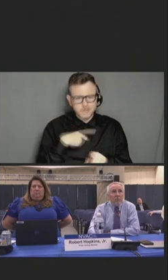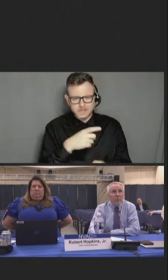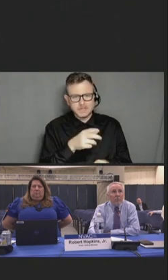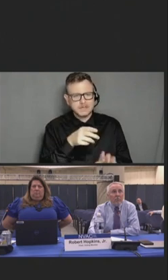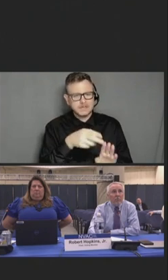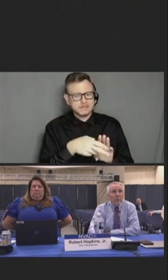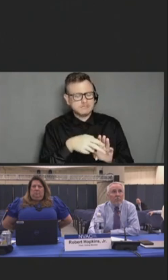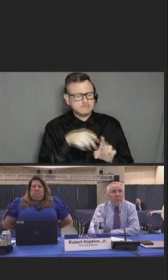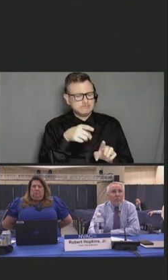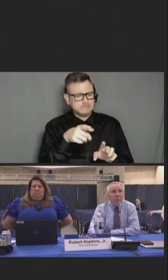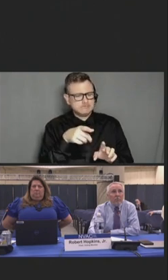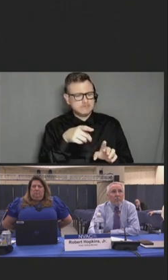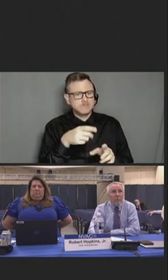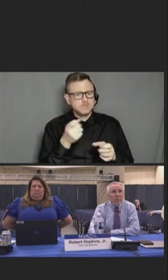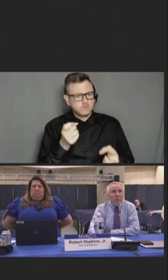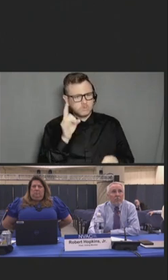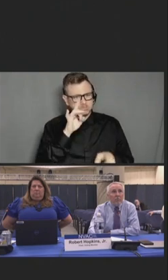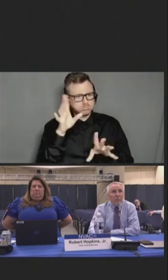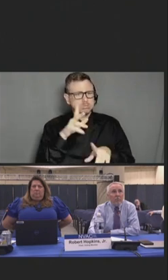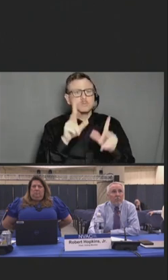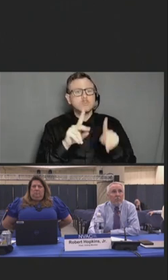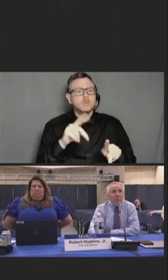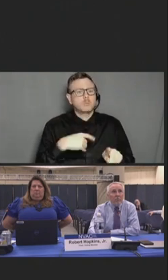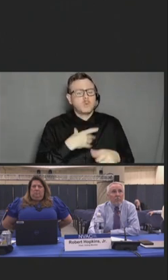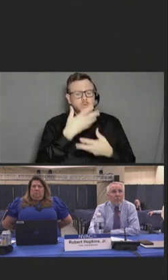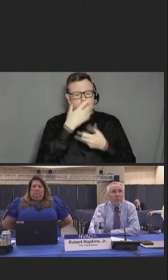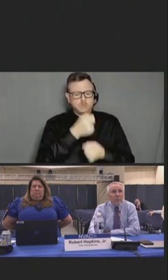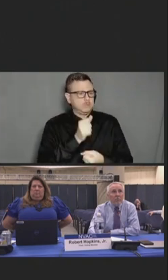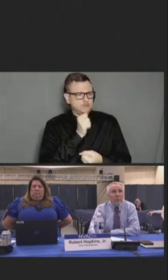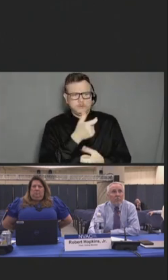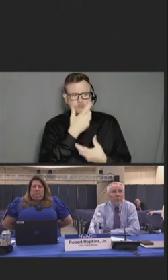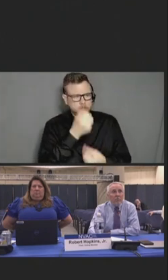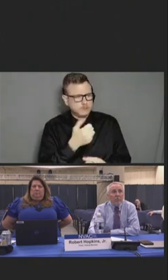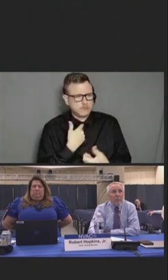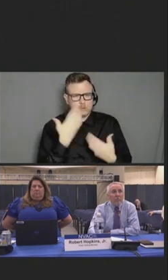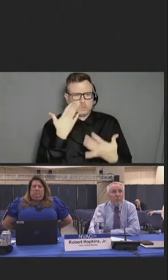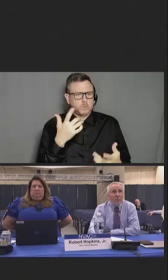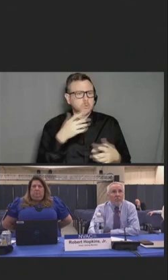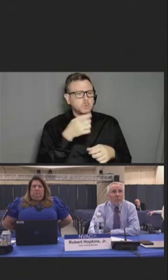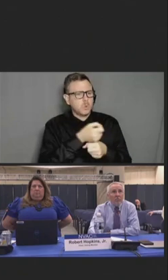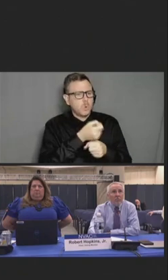When we were all in an unfamiliar situation, navigating the threat of illness or death,